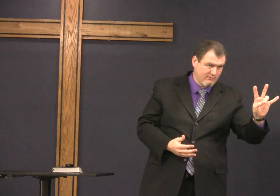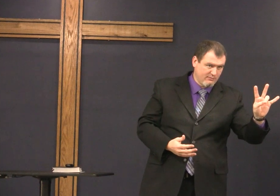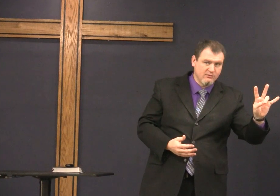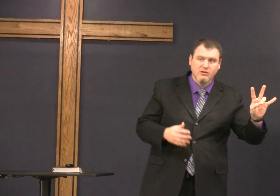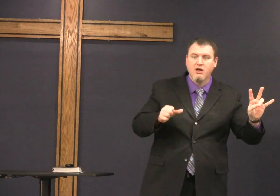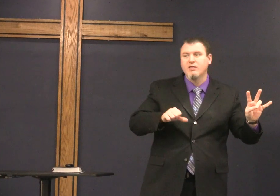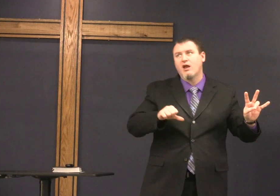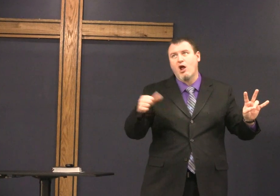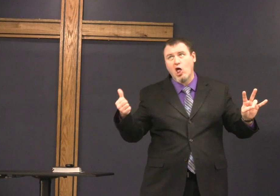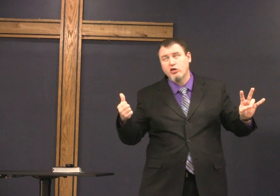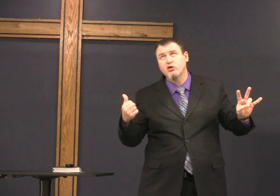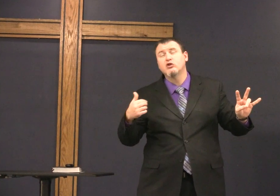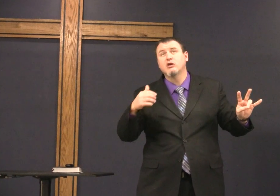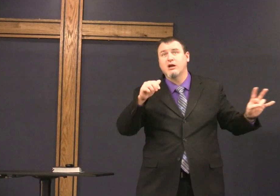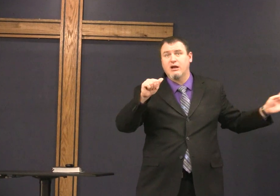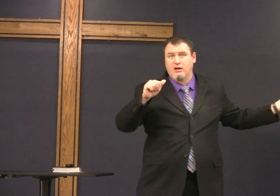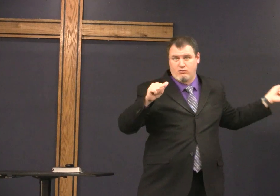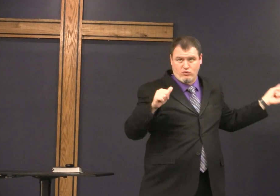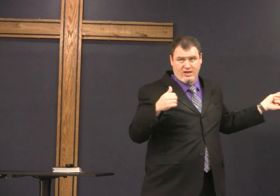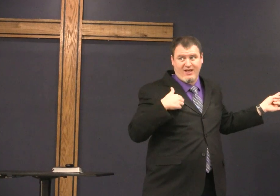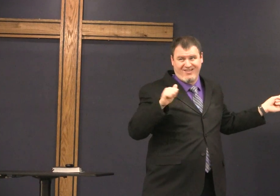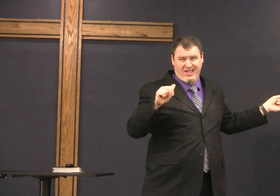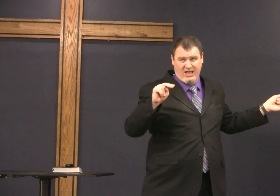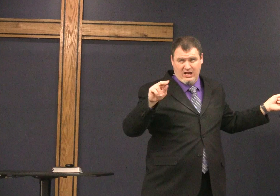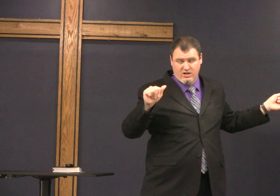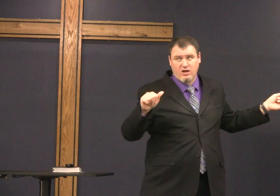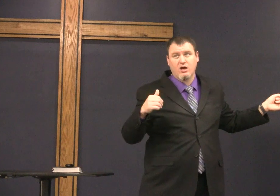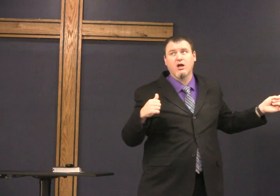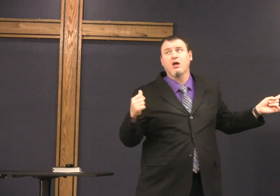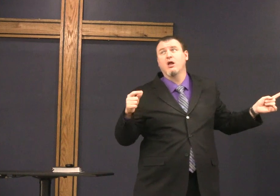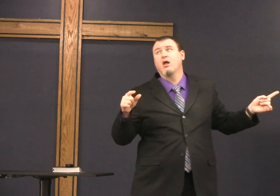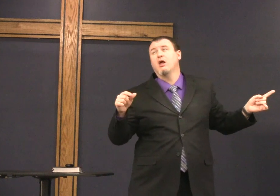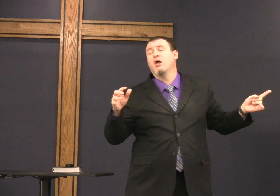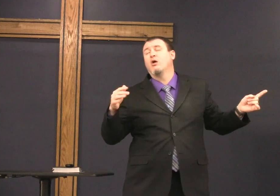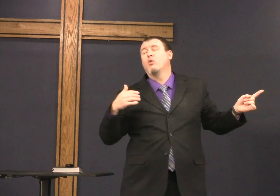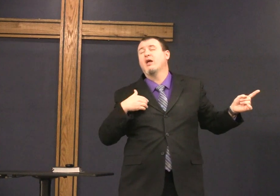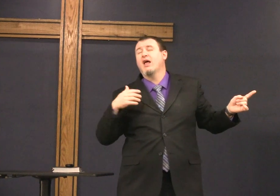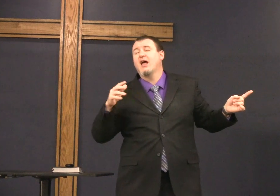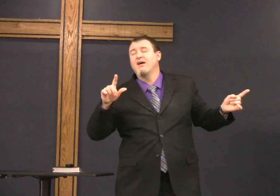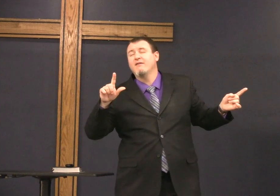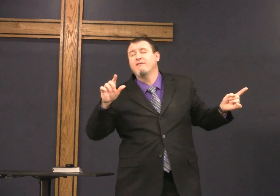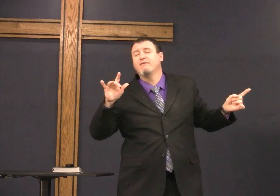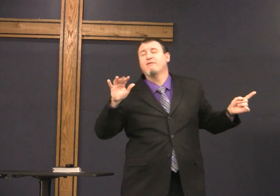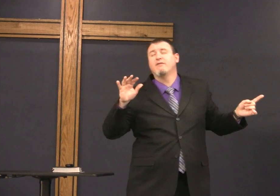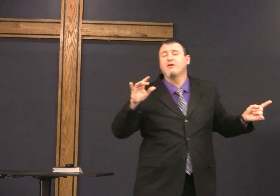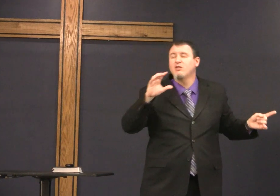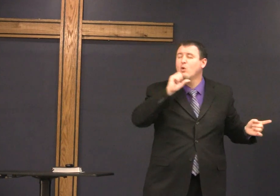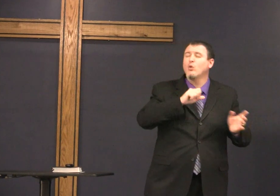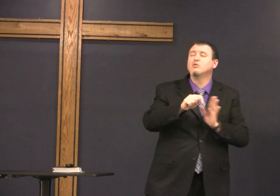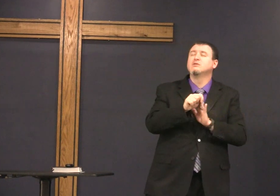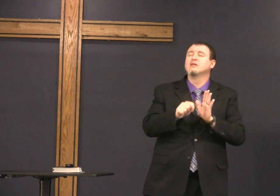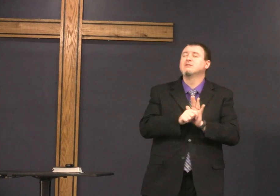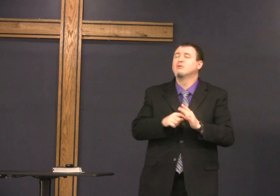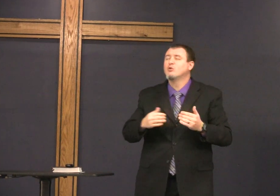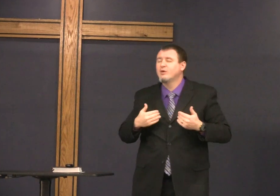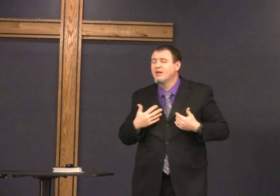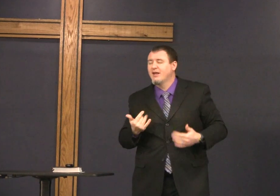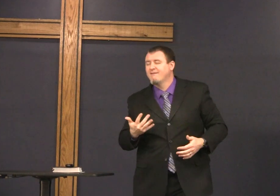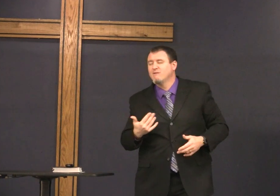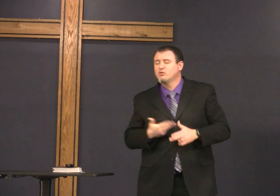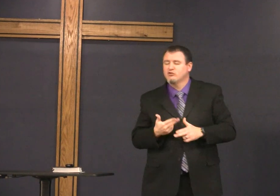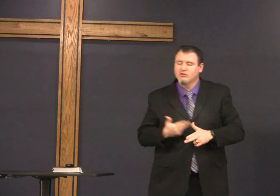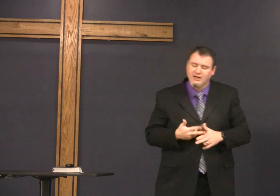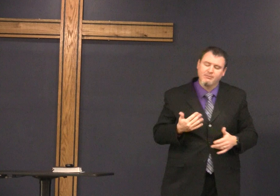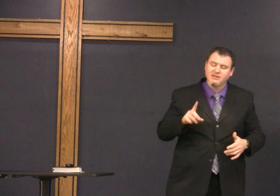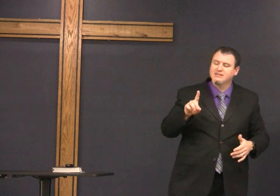who were women in the whole Bible we have Anna here we have in the Old Testament we have